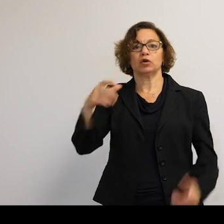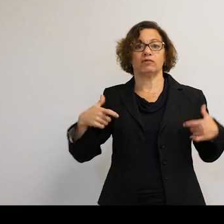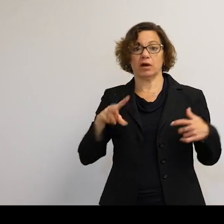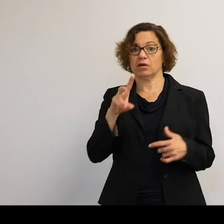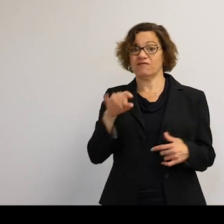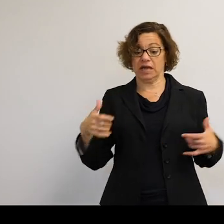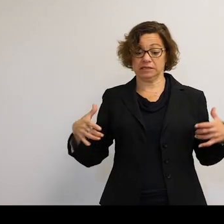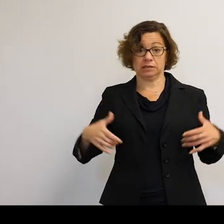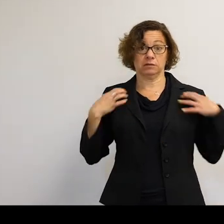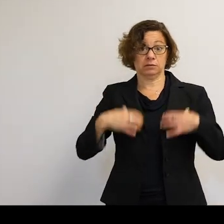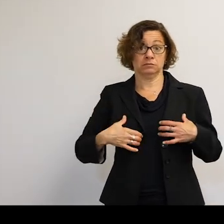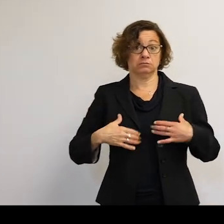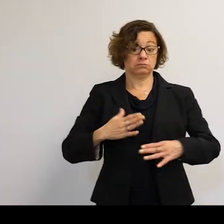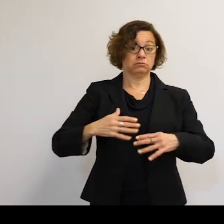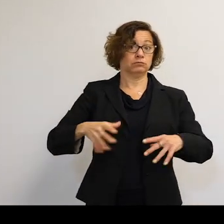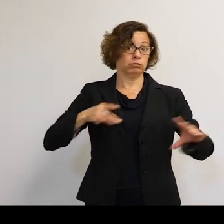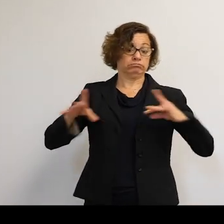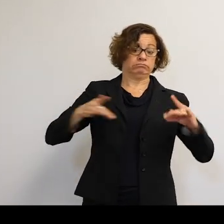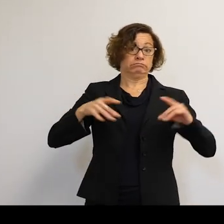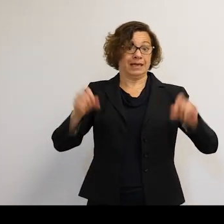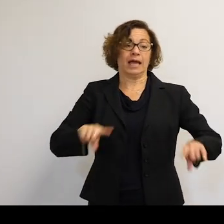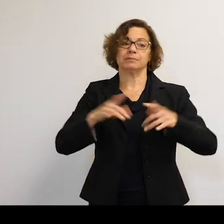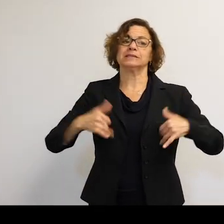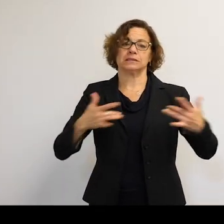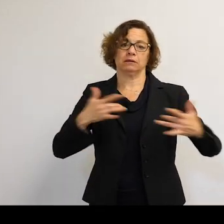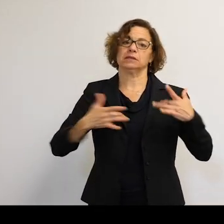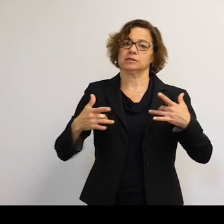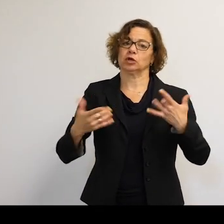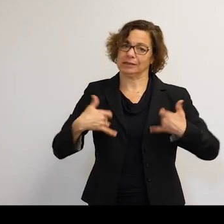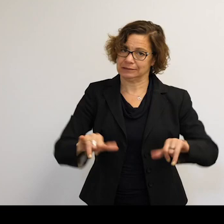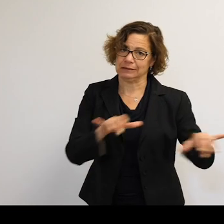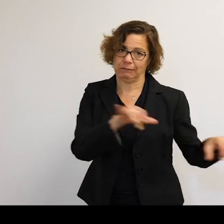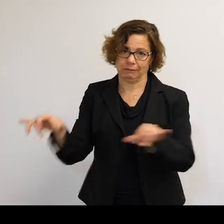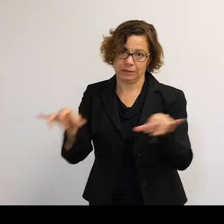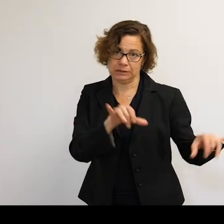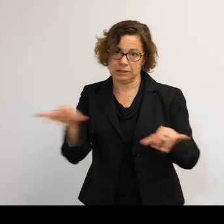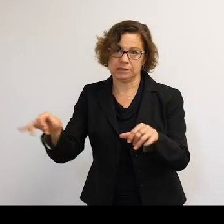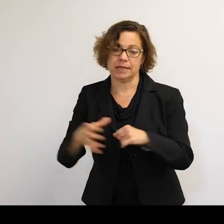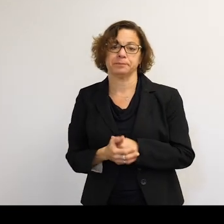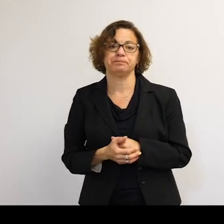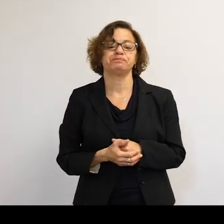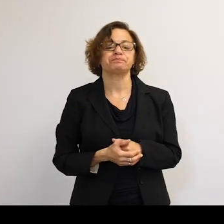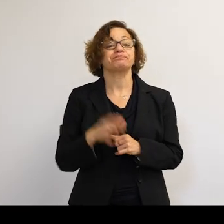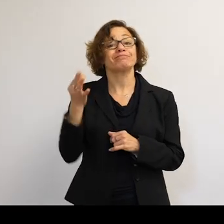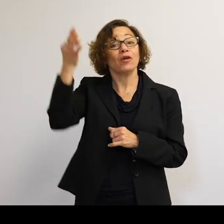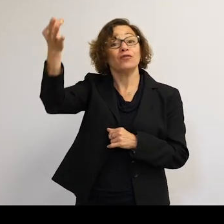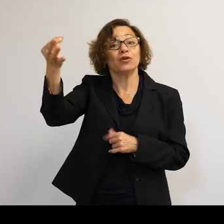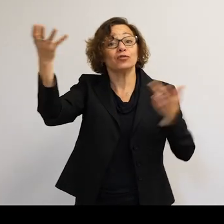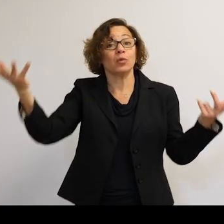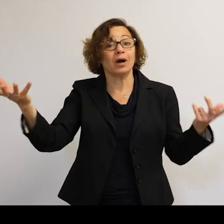cover in enough material, but still worrying, nonetheless. So what about the future? That's come up to the present day.